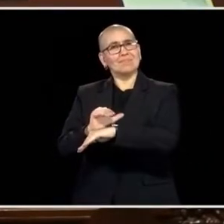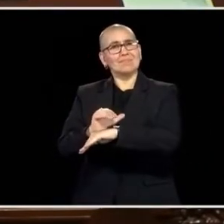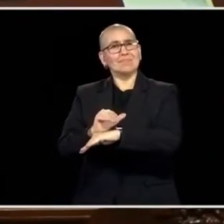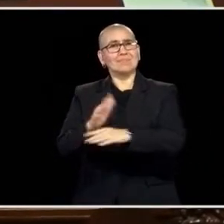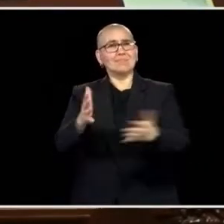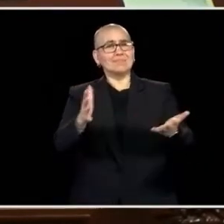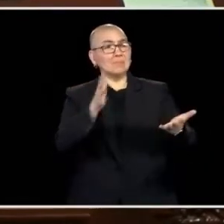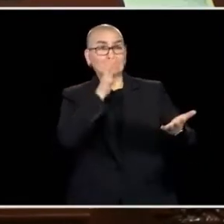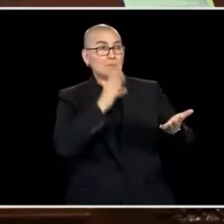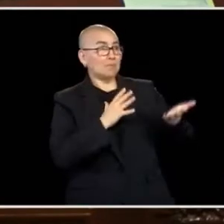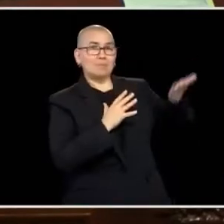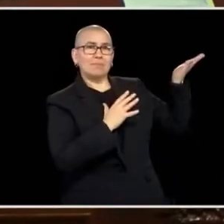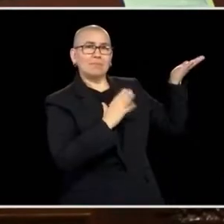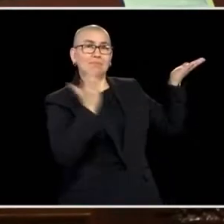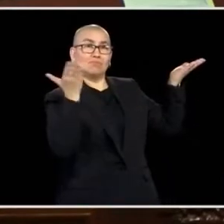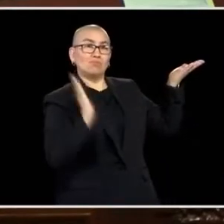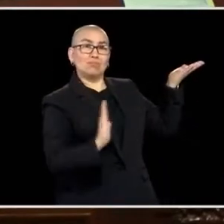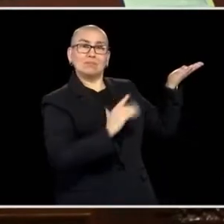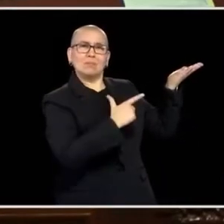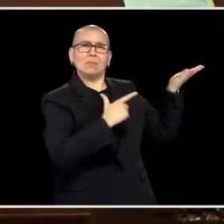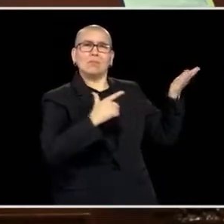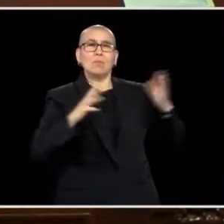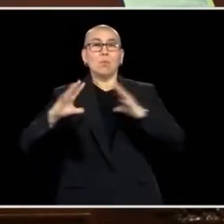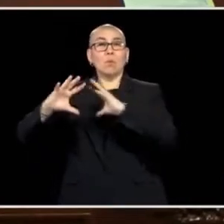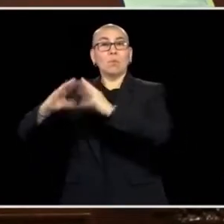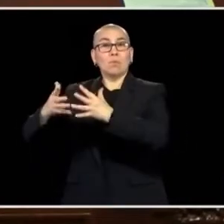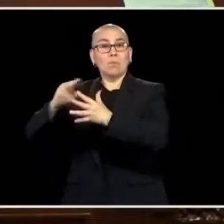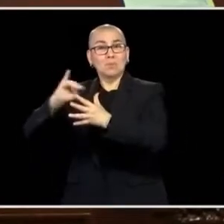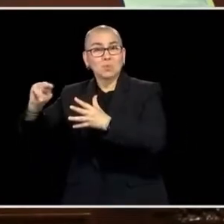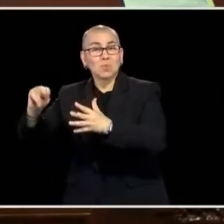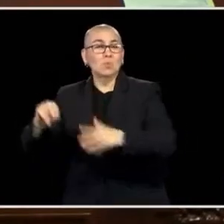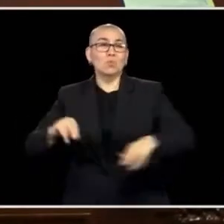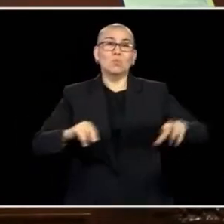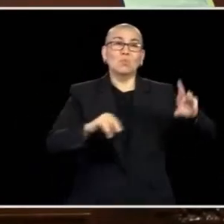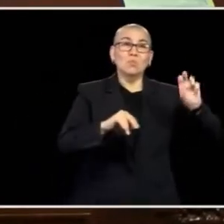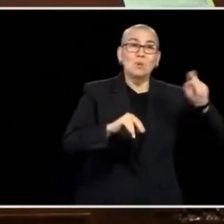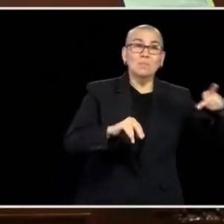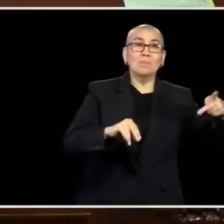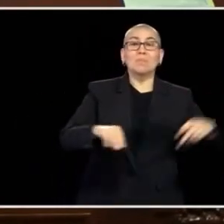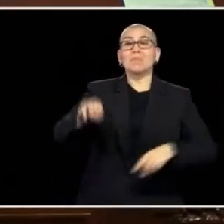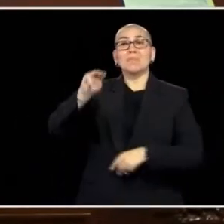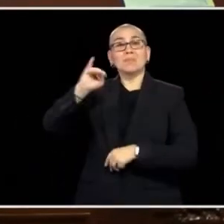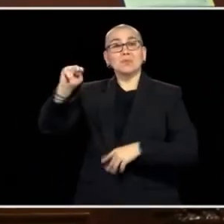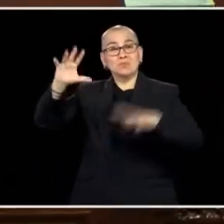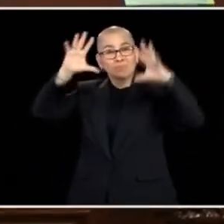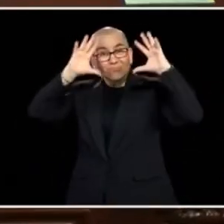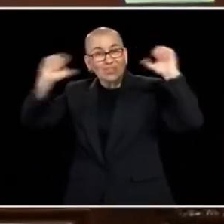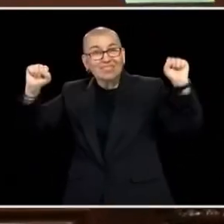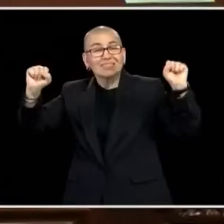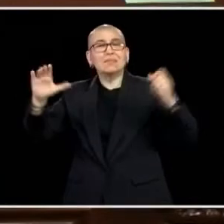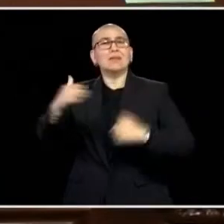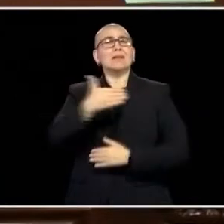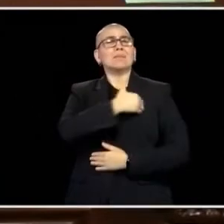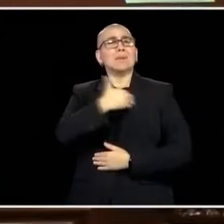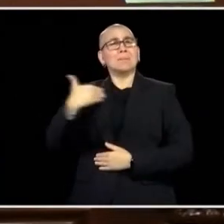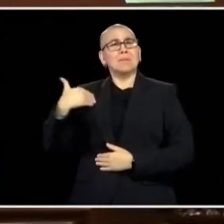MADAM SPEAKER ND MEMBERS OF THE MINNESOTA HOUSE OF REPRESENTATIVES, MR. PRESIDENT AND MEMBERS OF THE MINNESOTA SENATE.